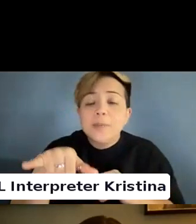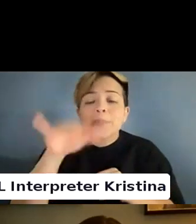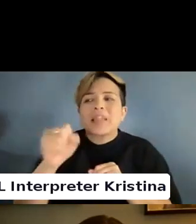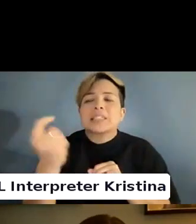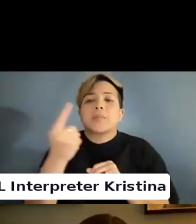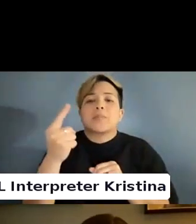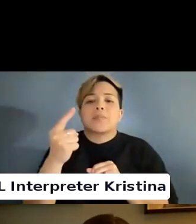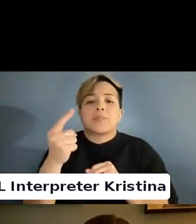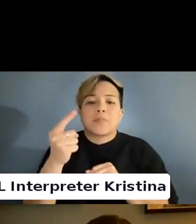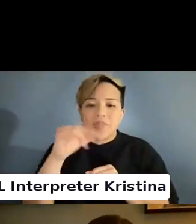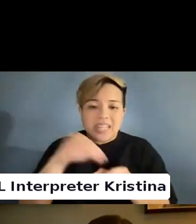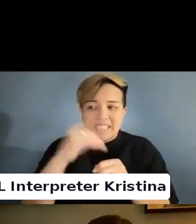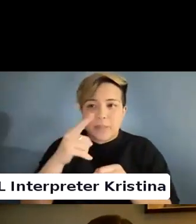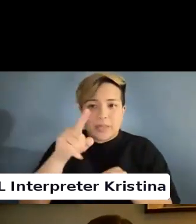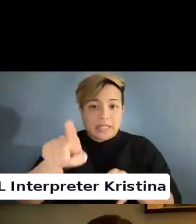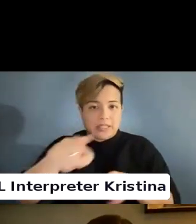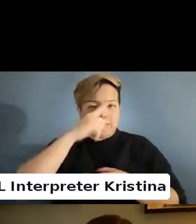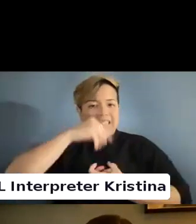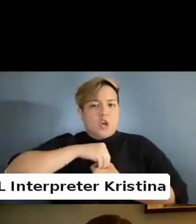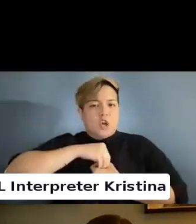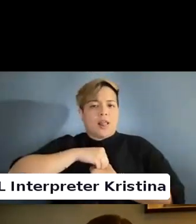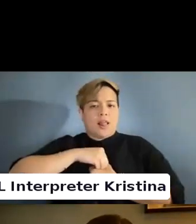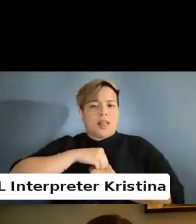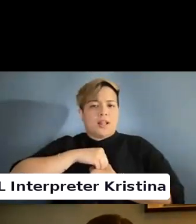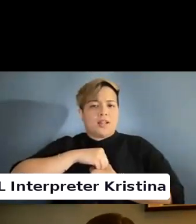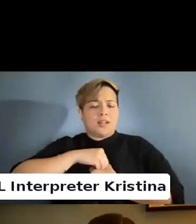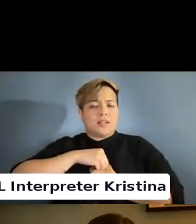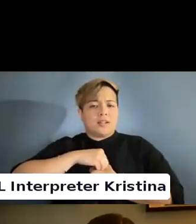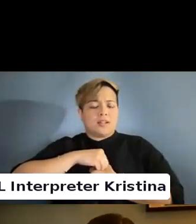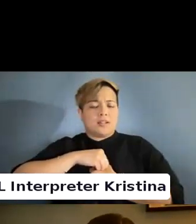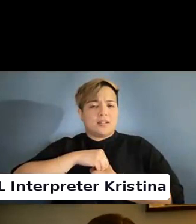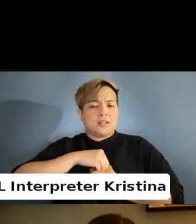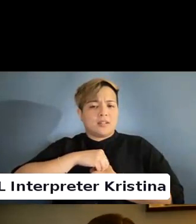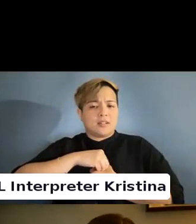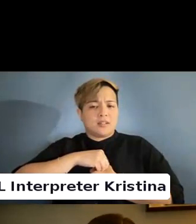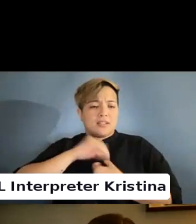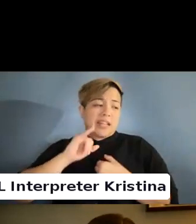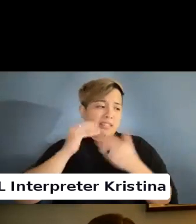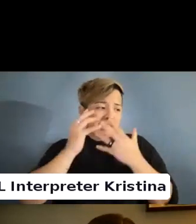That is something that is internal. That is kind of sad.